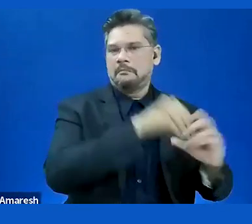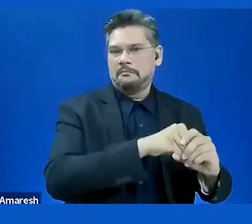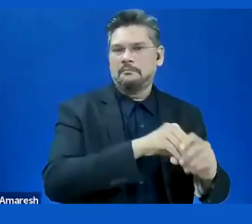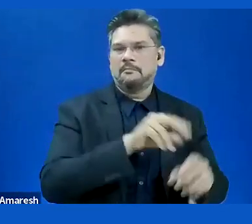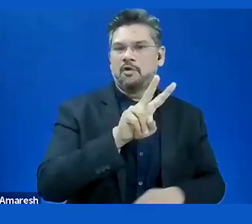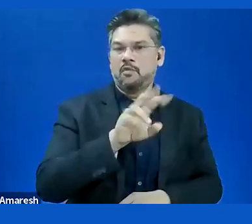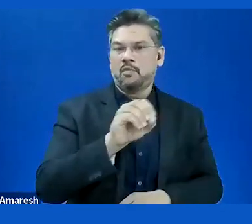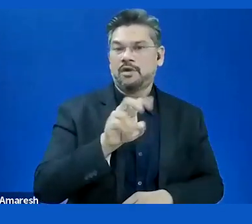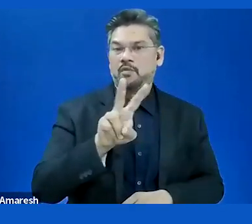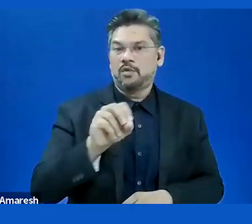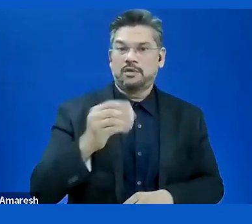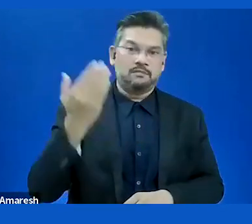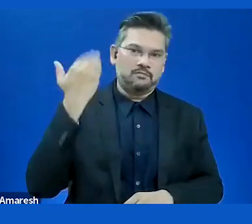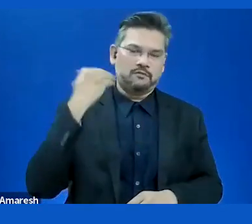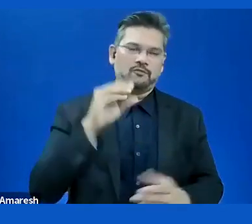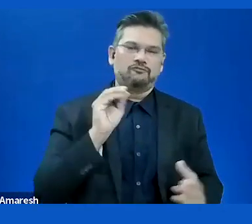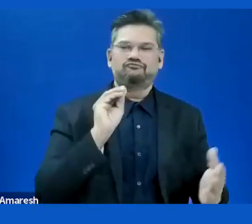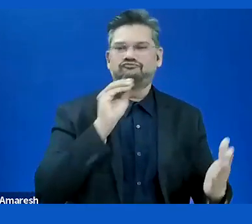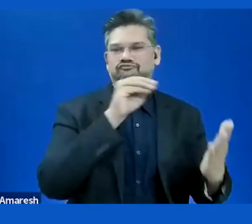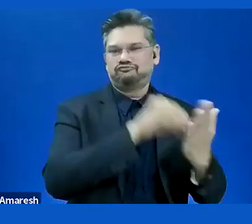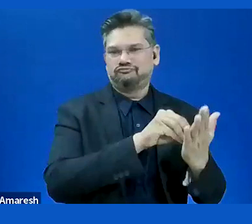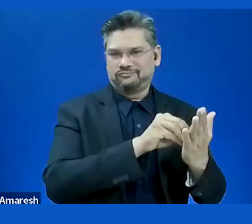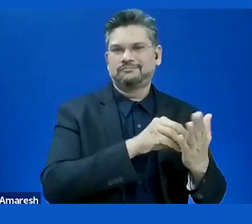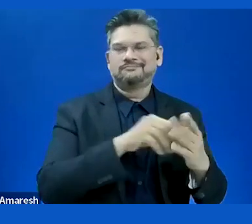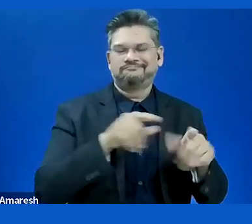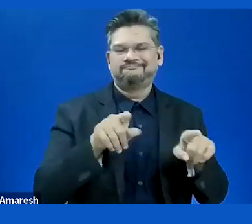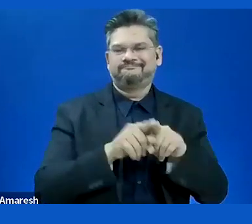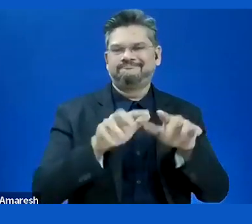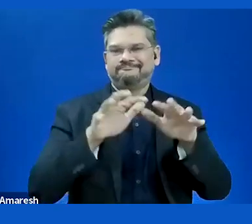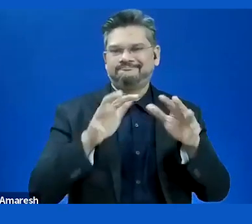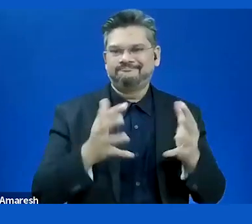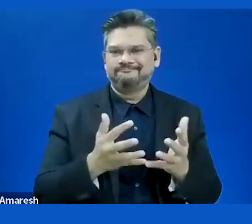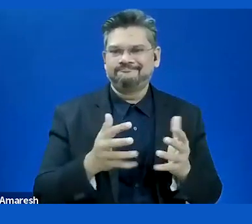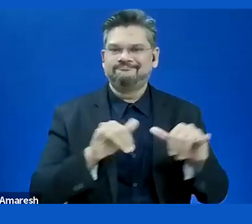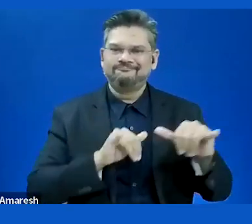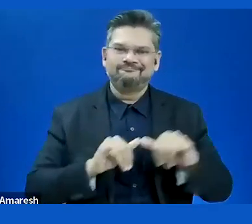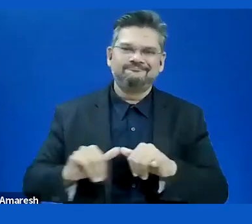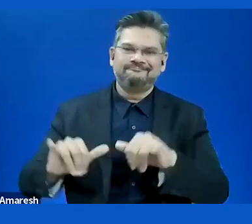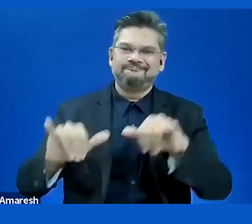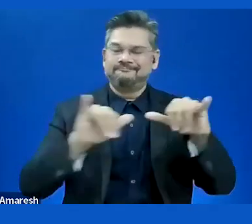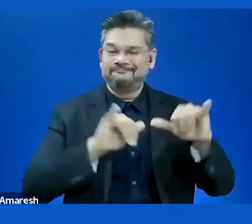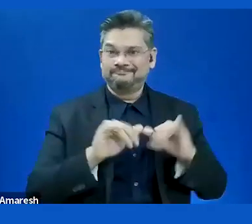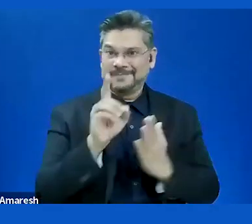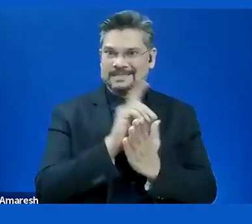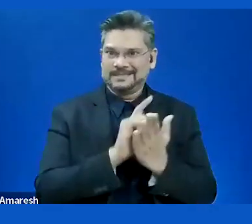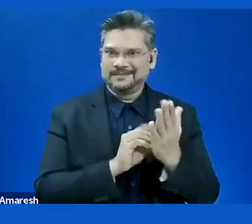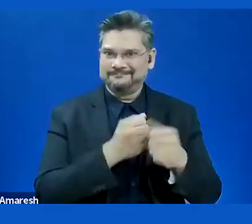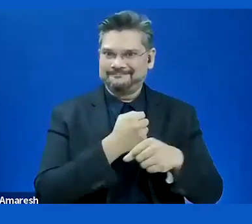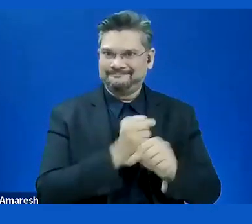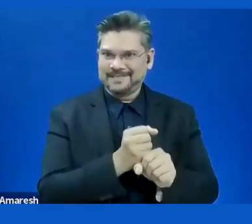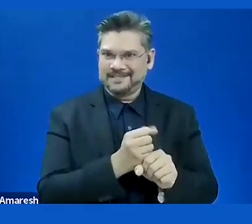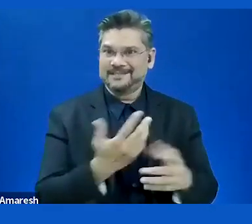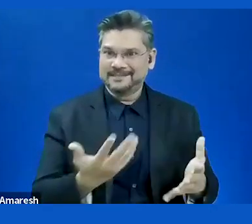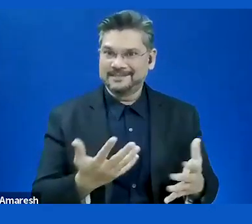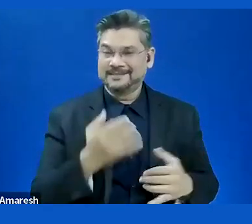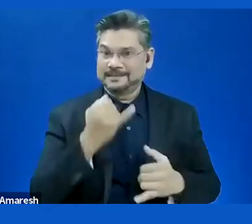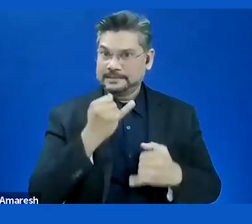In conclusion, treat end users as the experts they are. Compensate them accordingly. Make